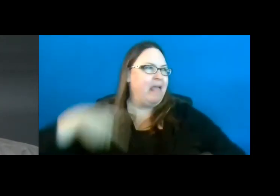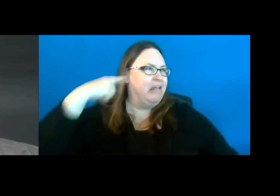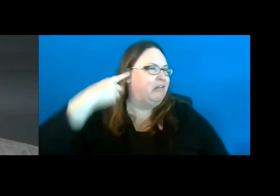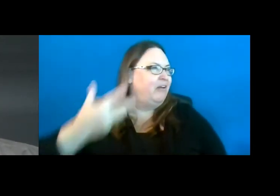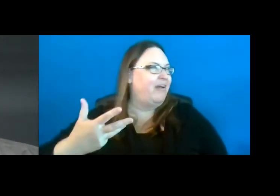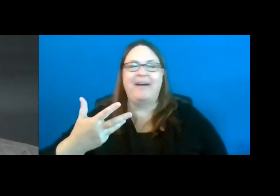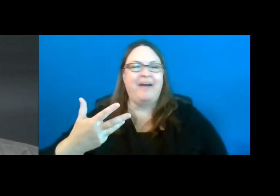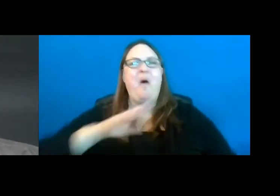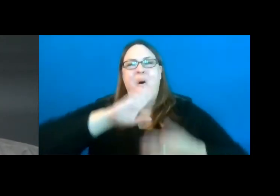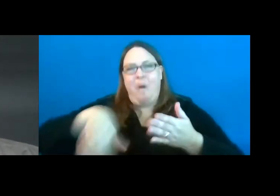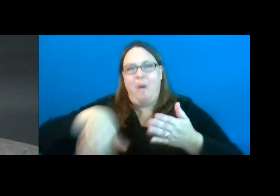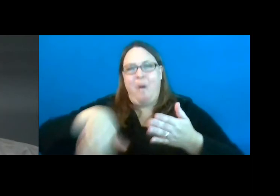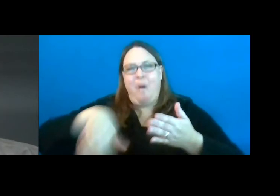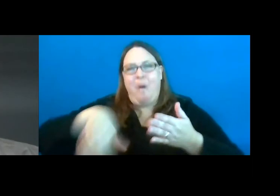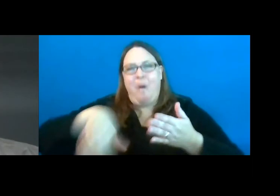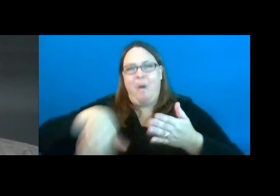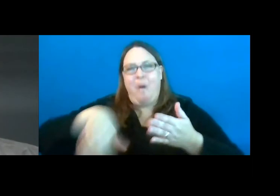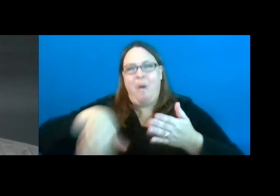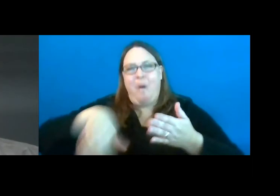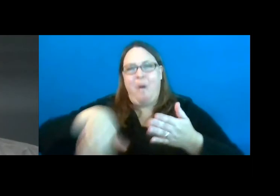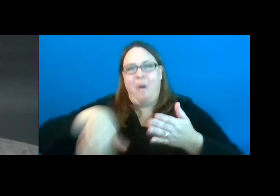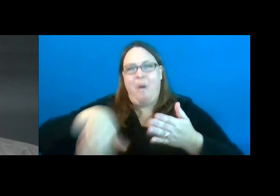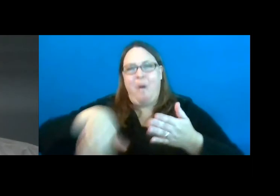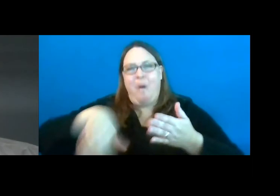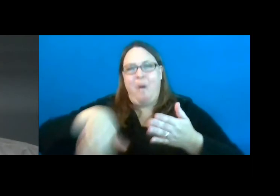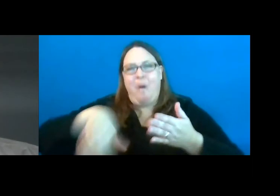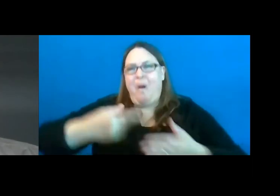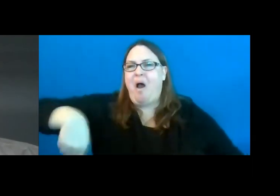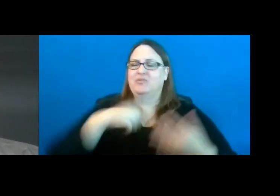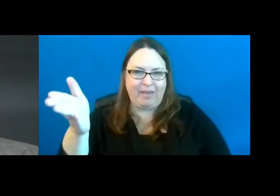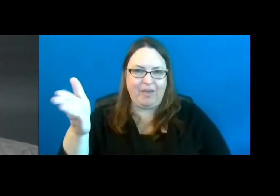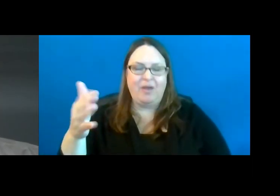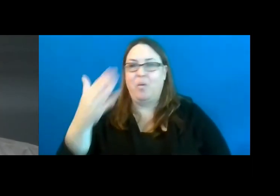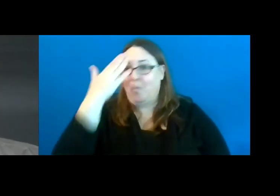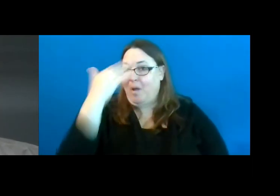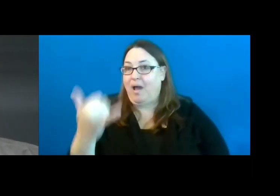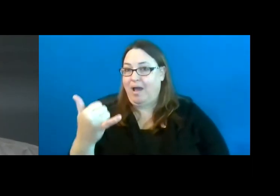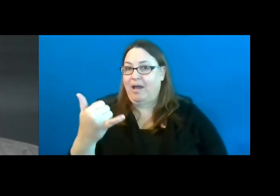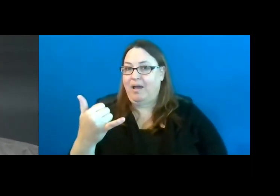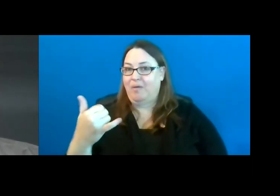Well, all of us want to be there because we enjoy it just like anybody else.